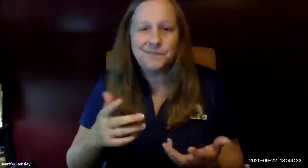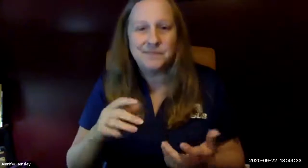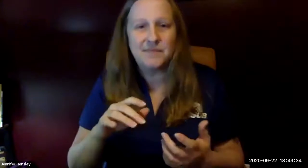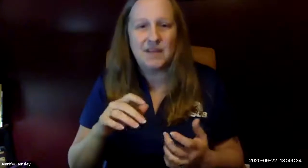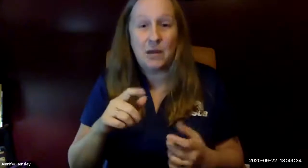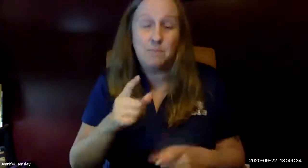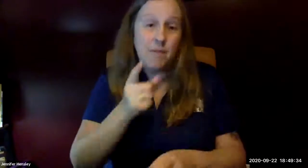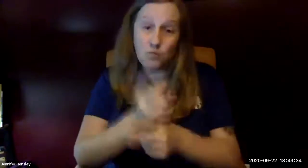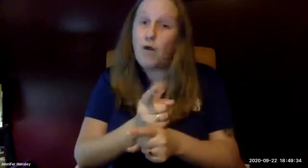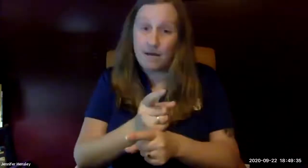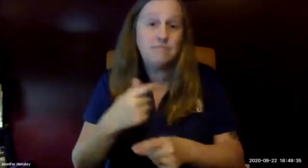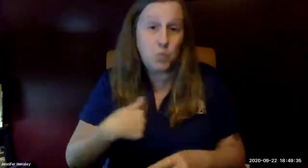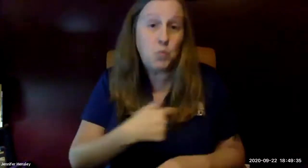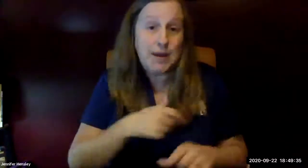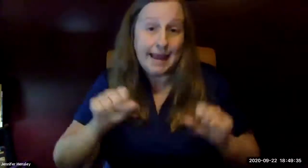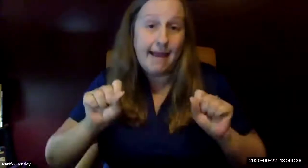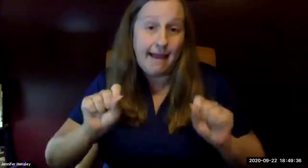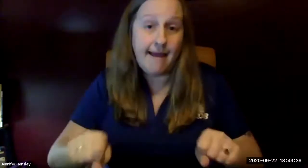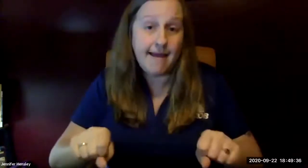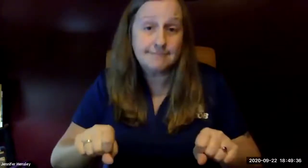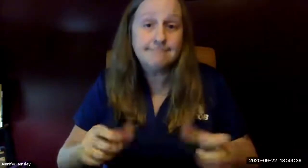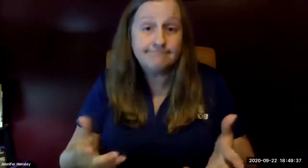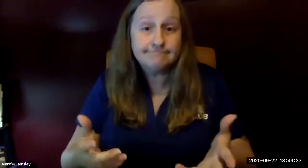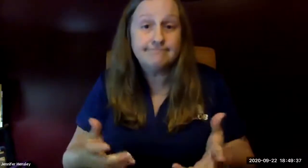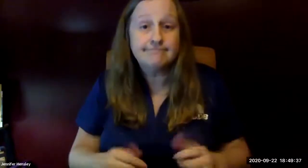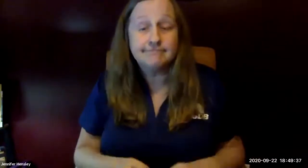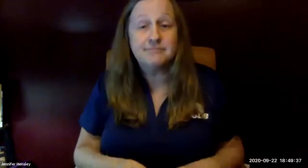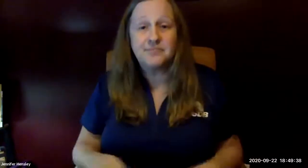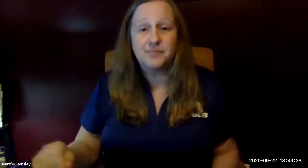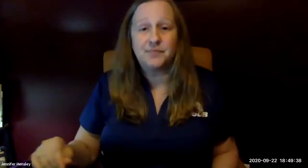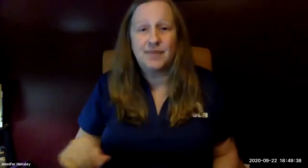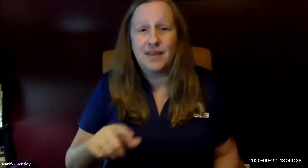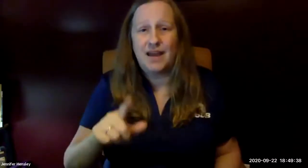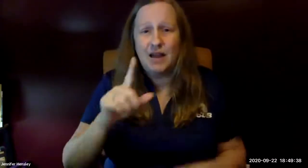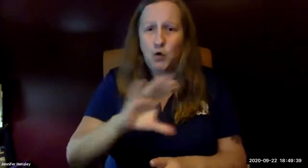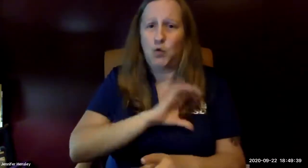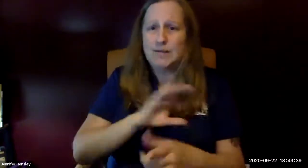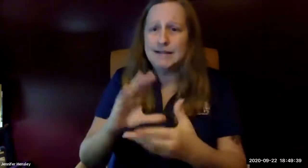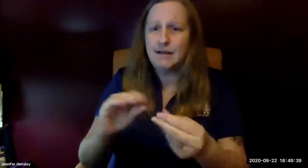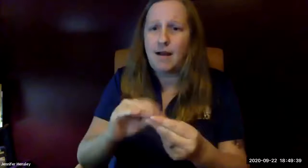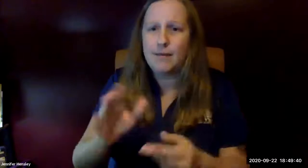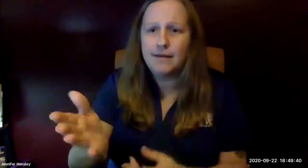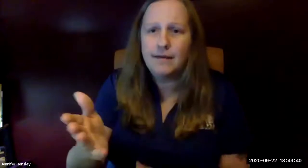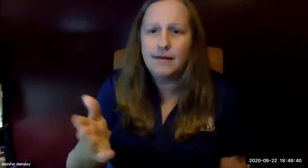so but you're right we absolutely can